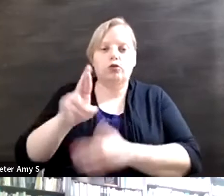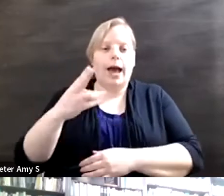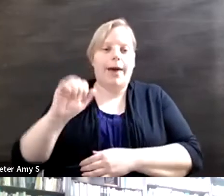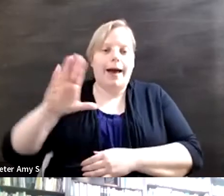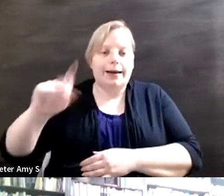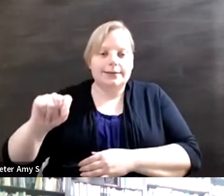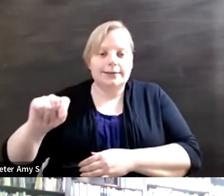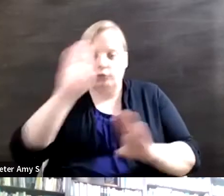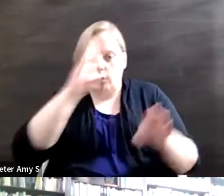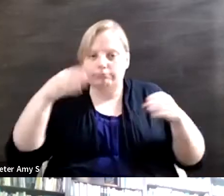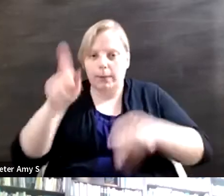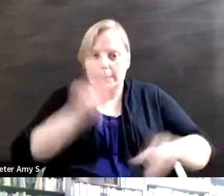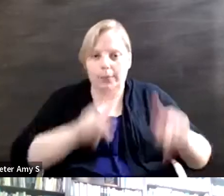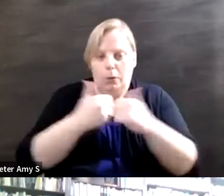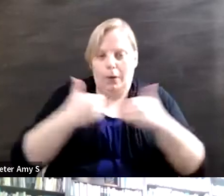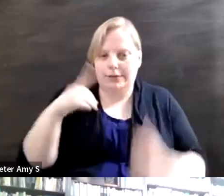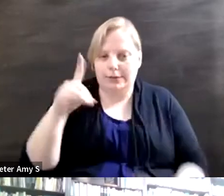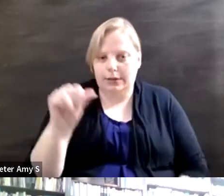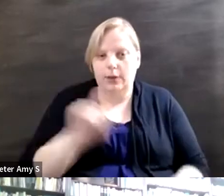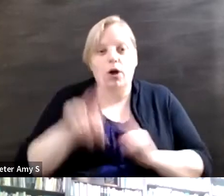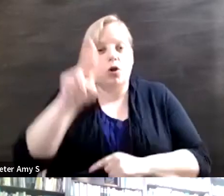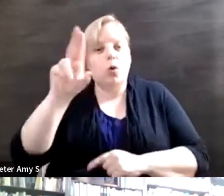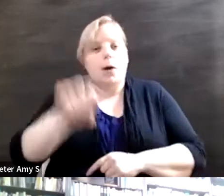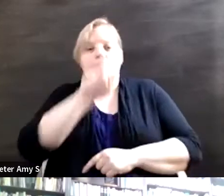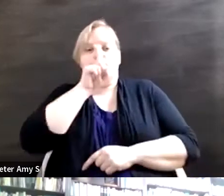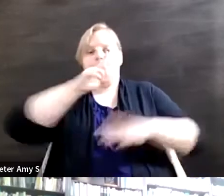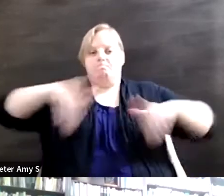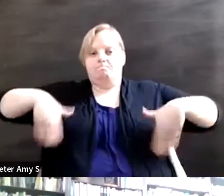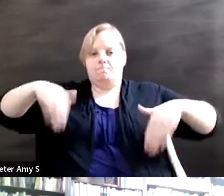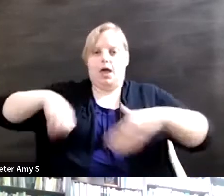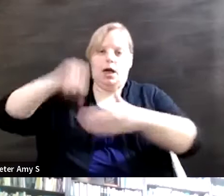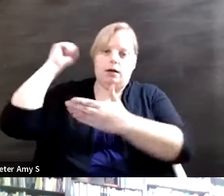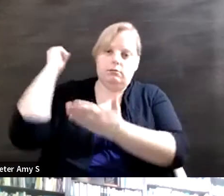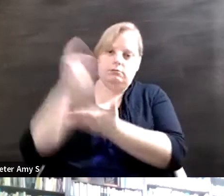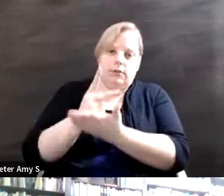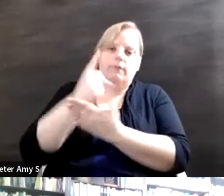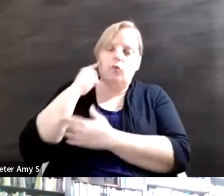but the U.S. has not ratified the Convention on the Rights of Persons with Disabilities, and so,